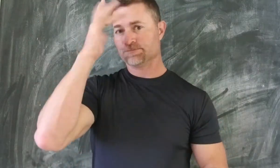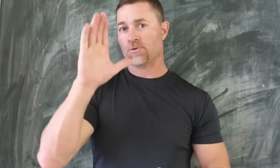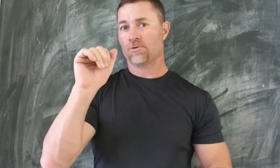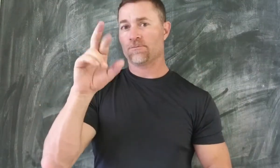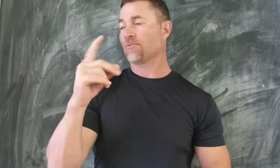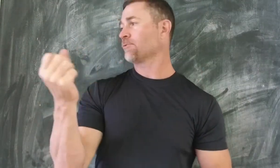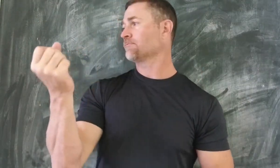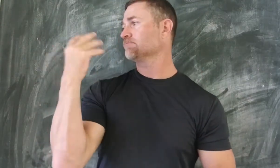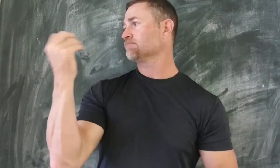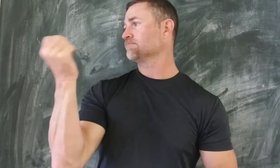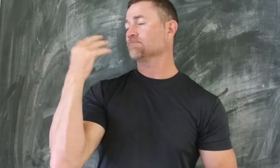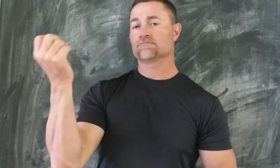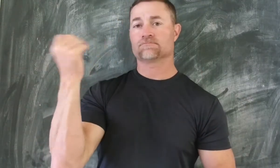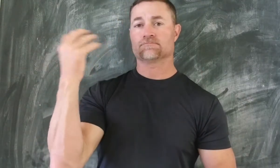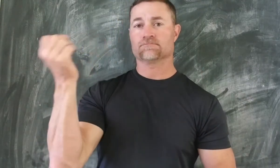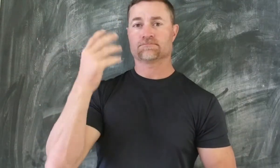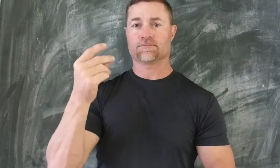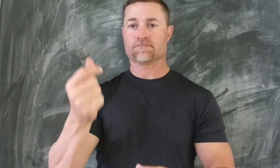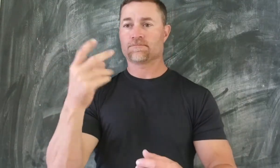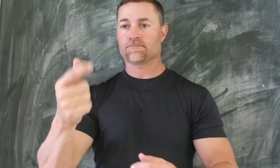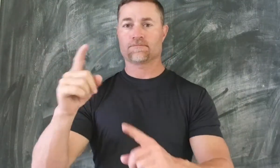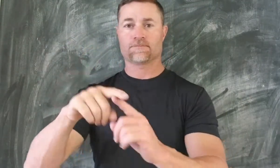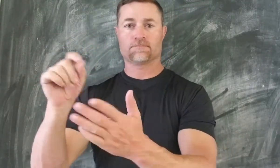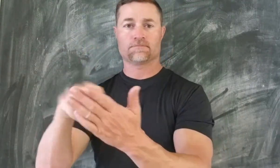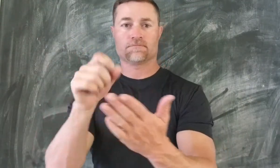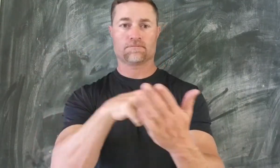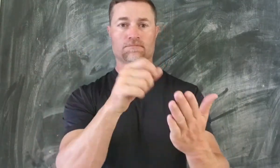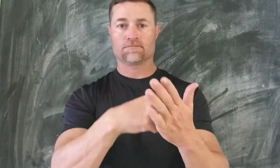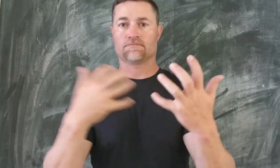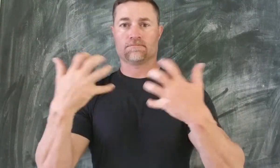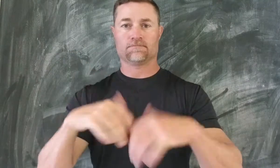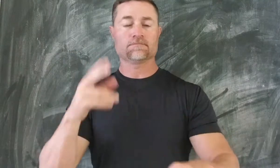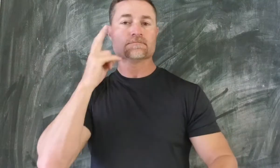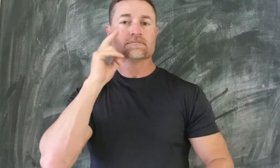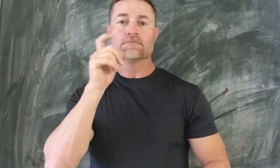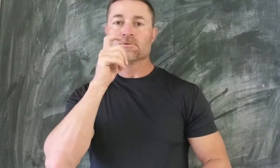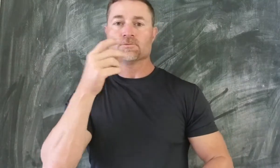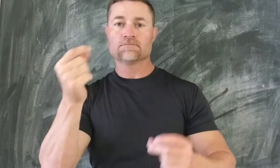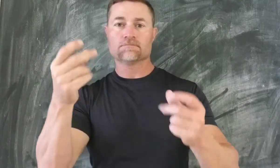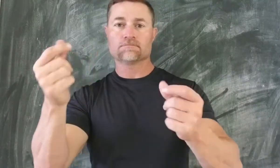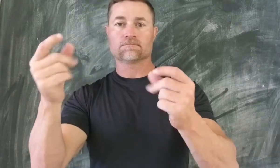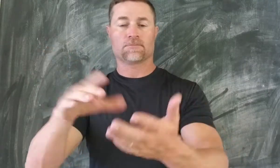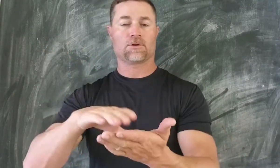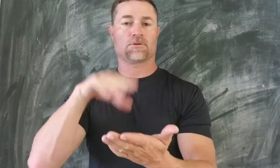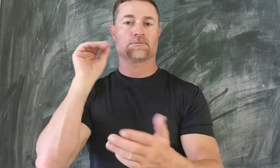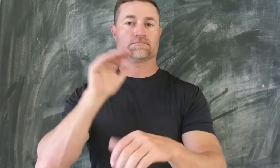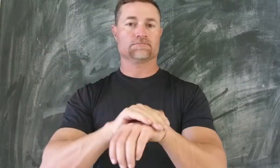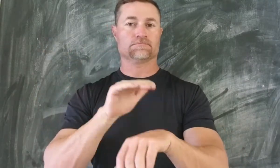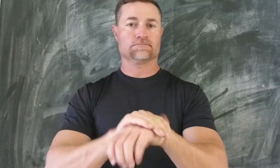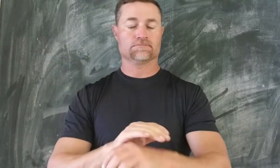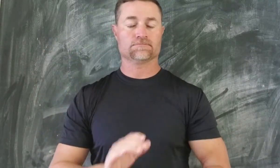and smart cards to practice rapid responses.